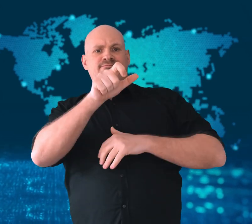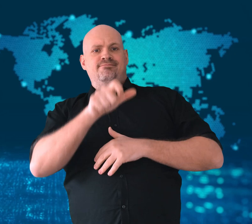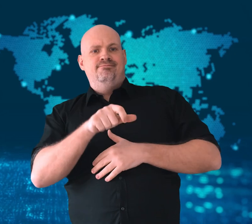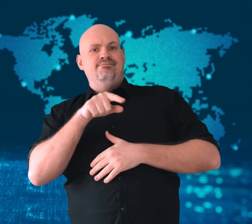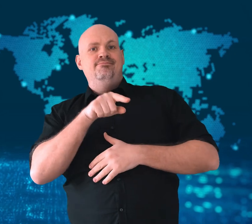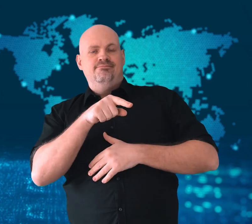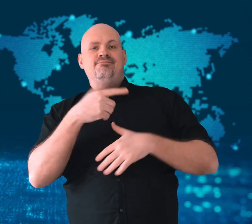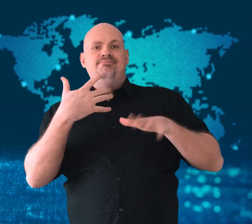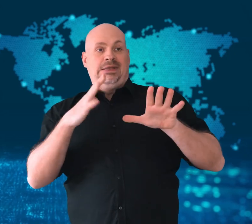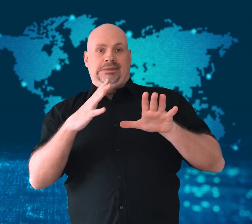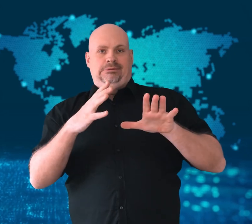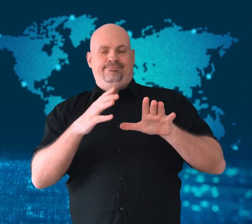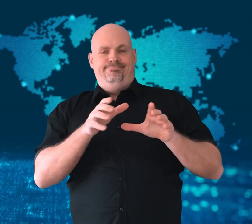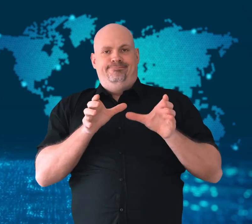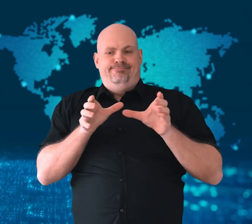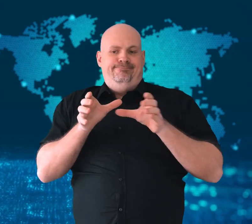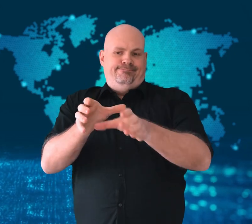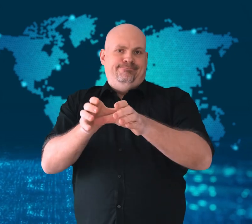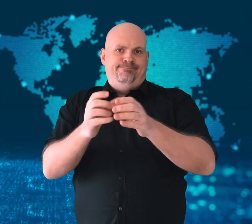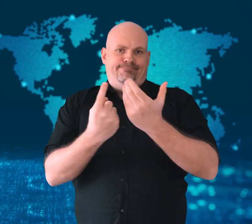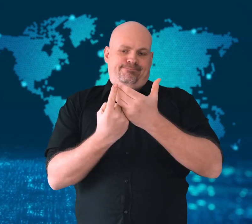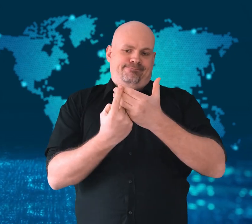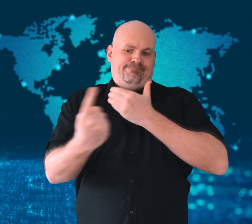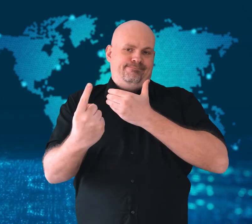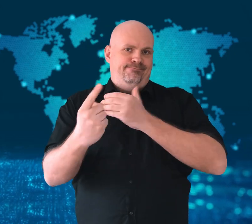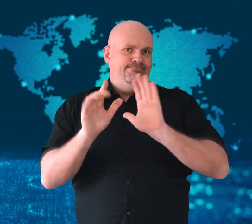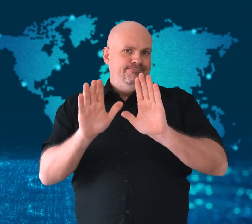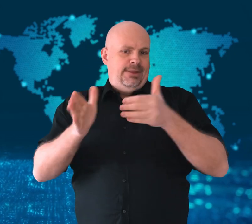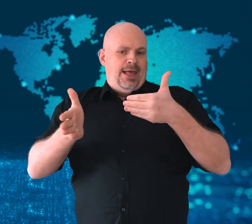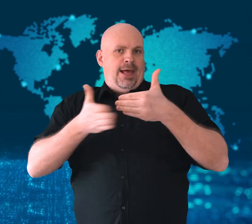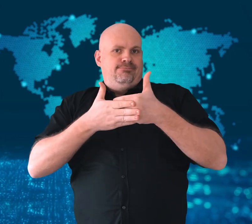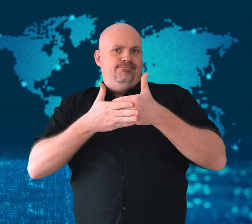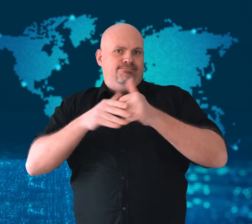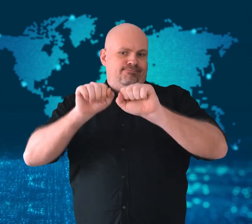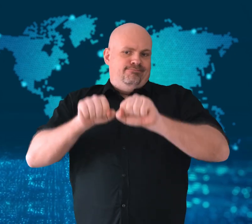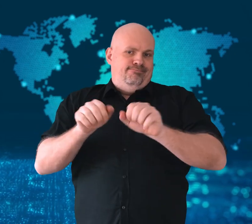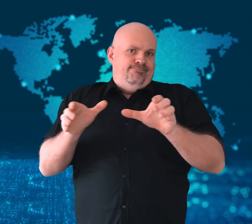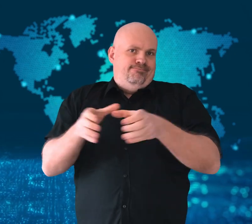because she was exposed to COVID-19.